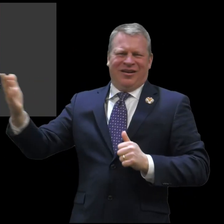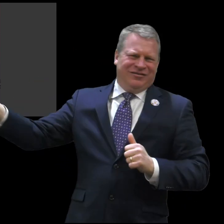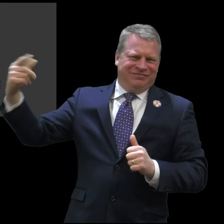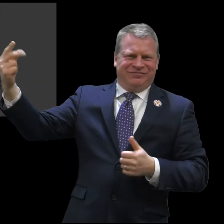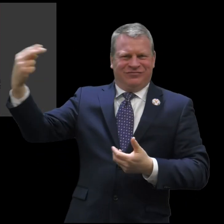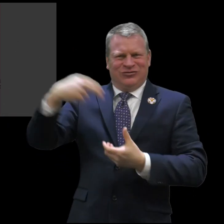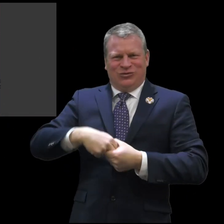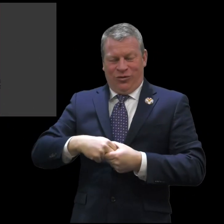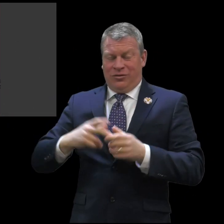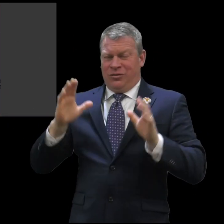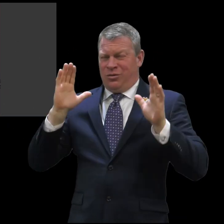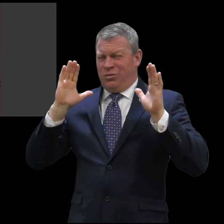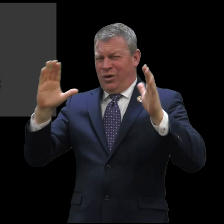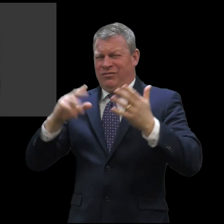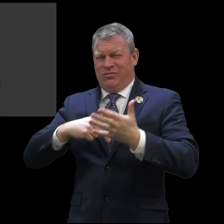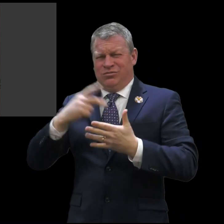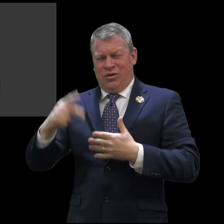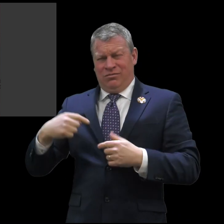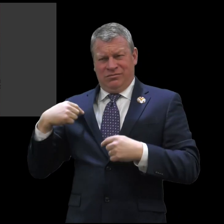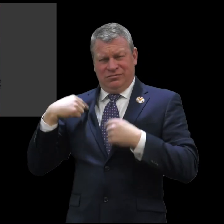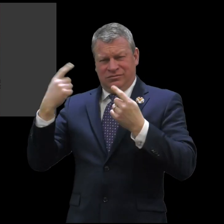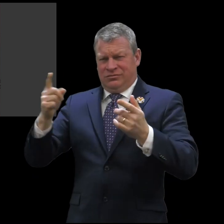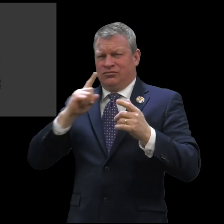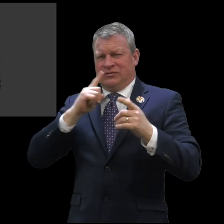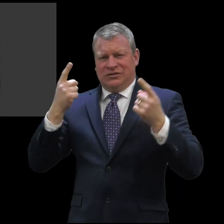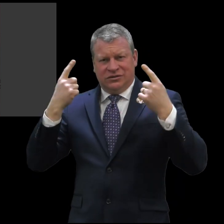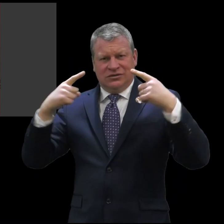this is open to any student who would like a future and the Performing Arts.